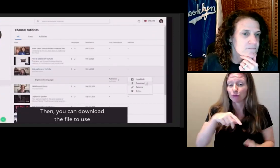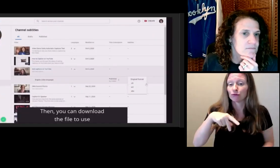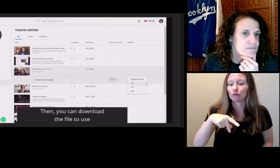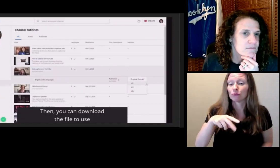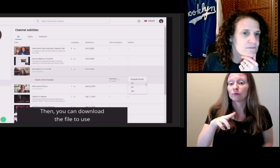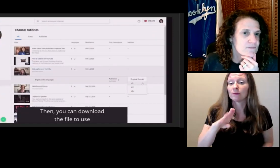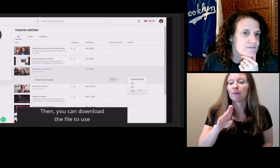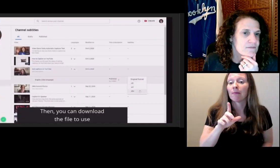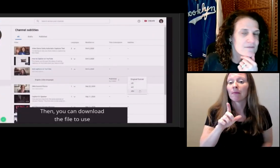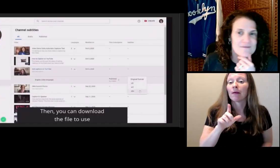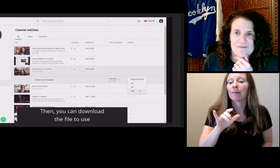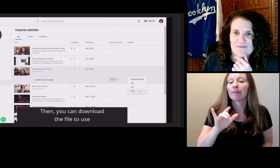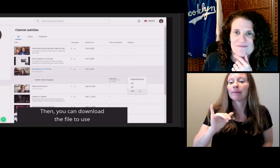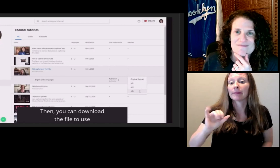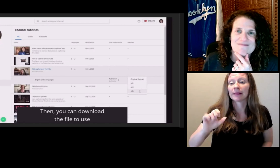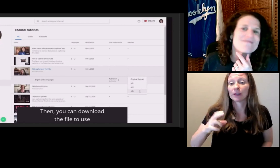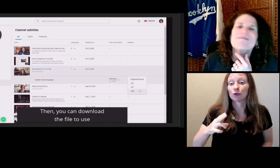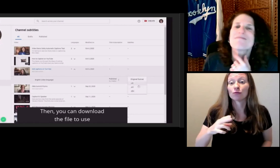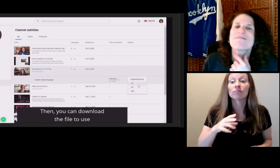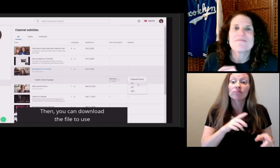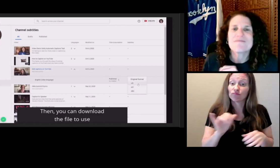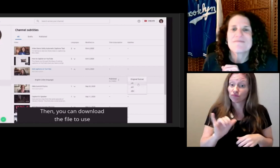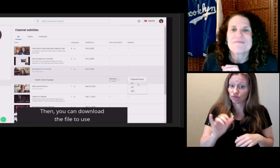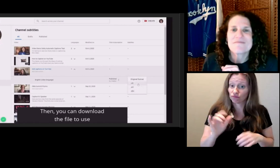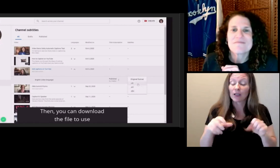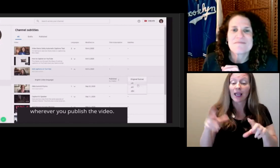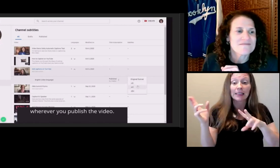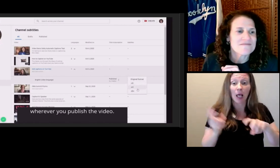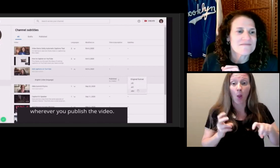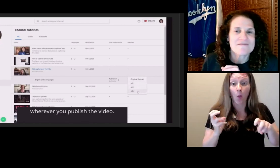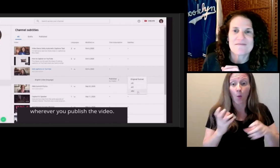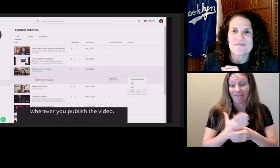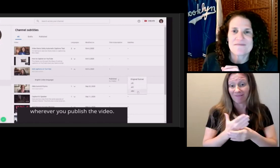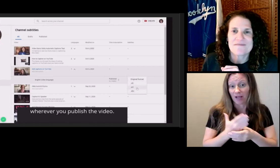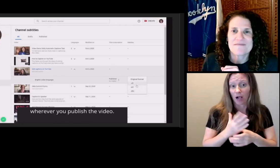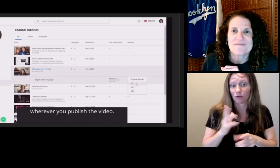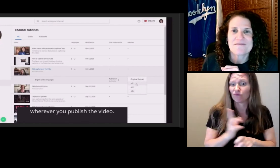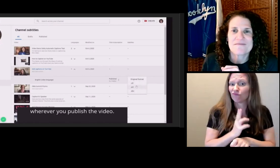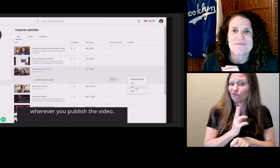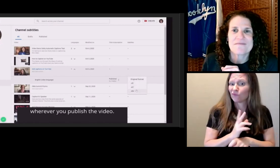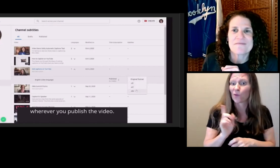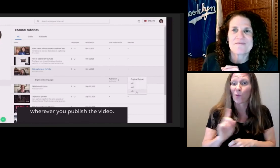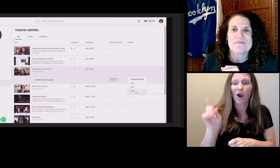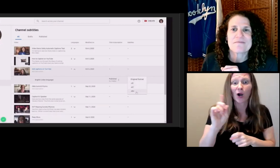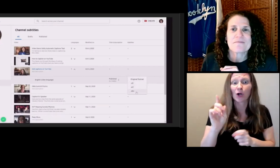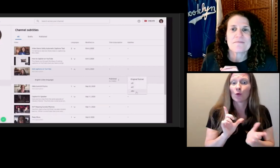And you can download the files to use wherever you publish the video.